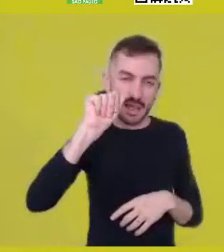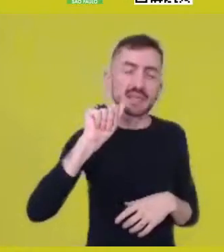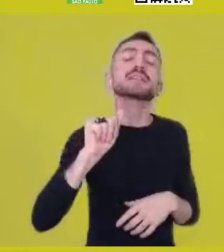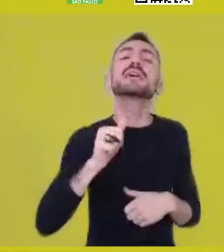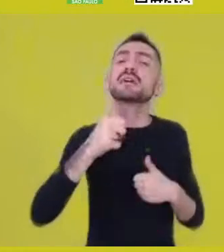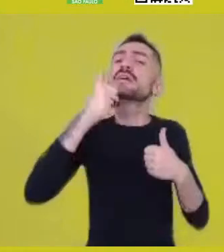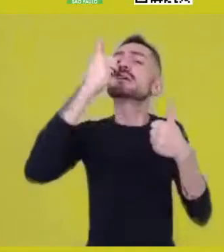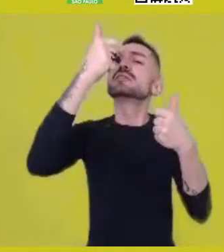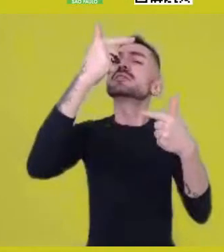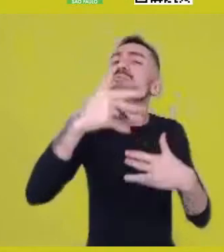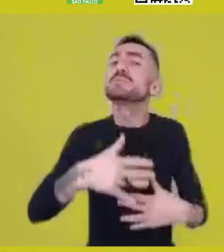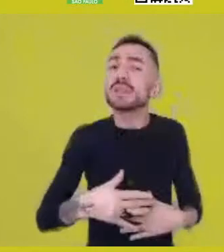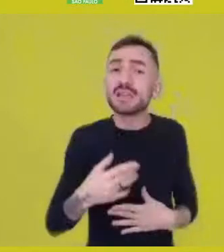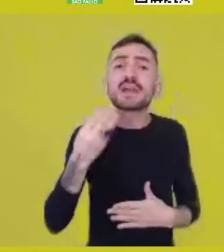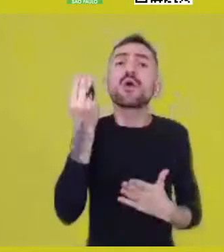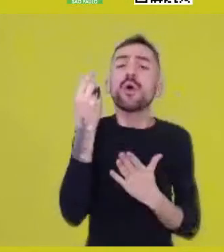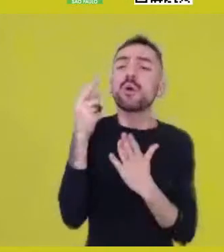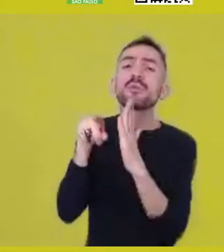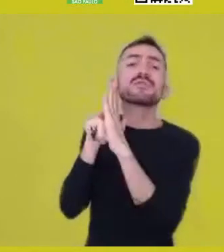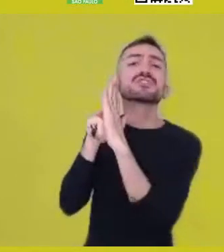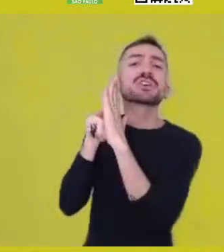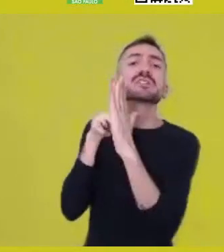we need to ask a very simple, very basic question: